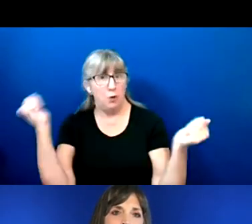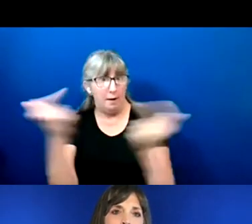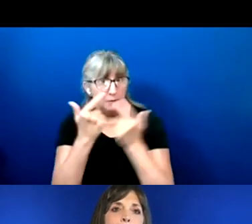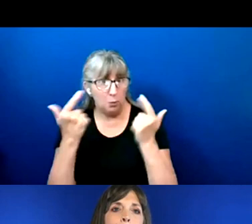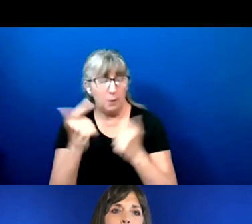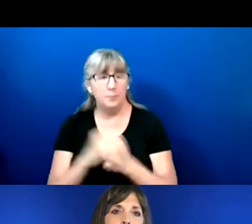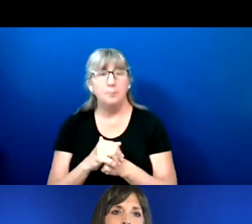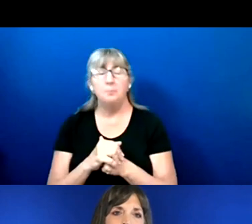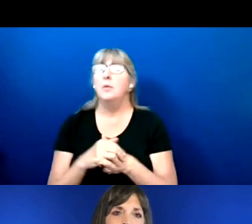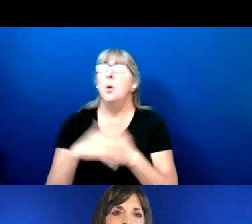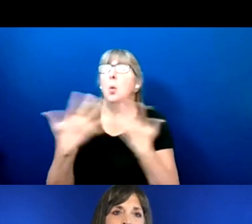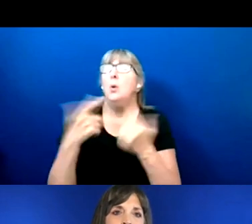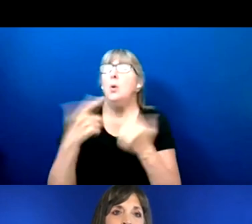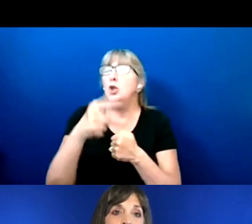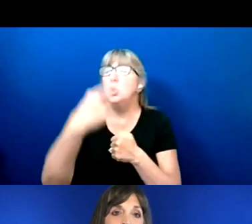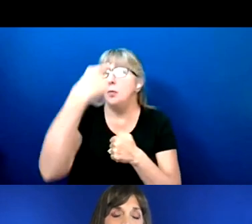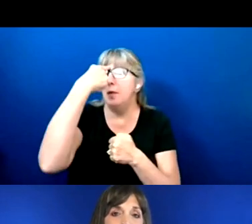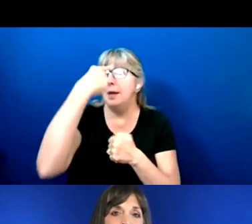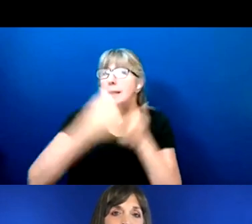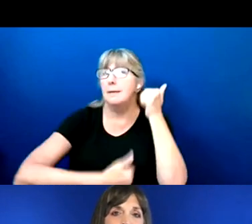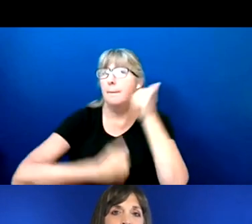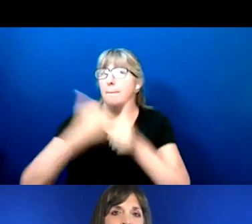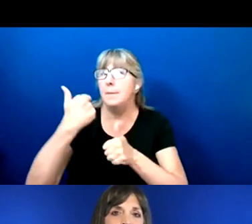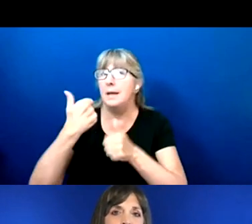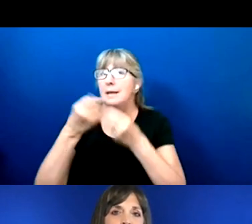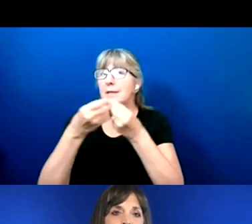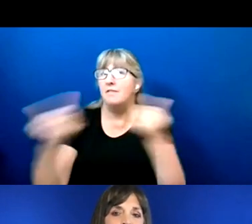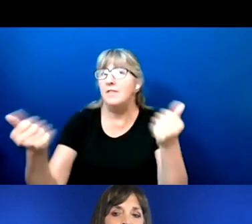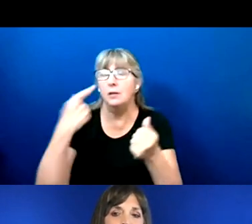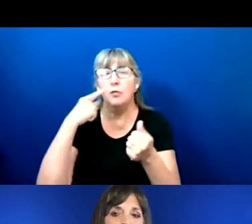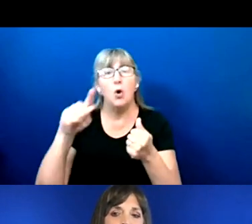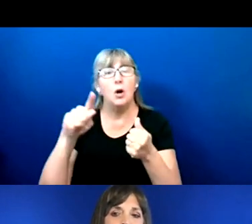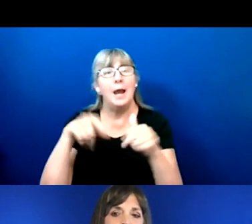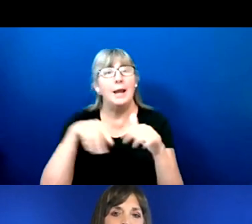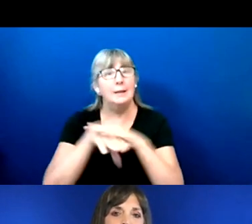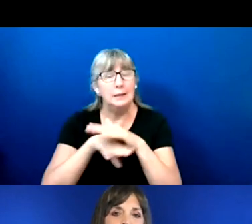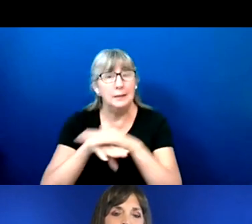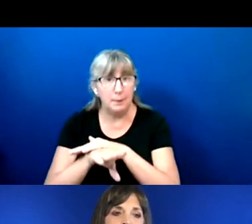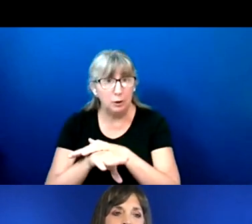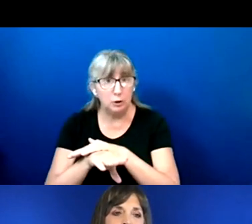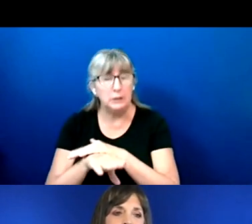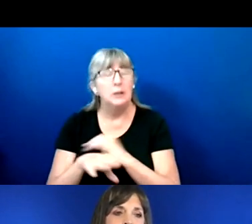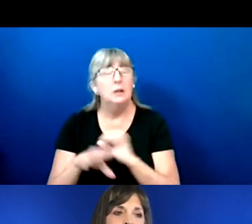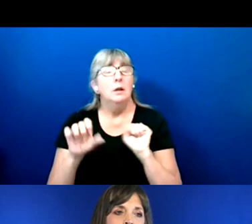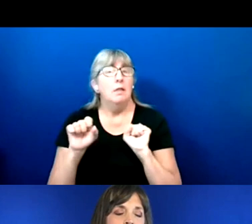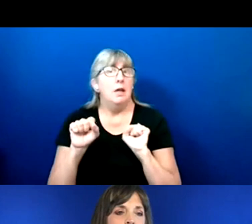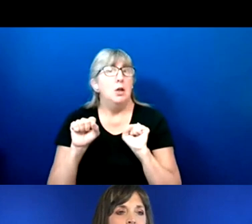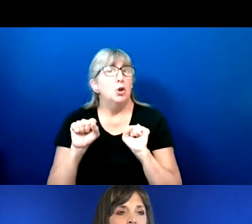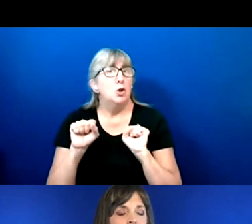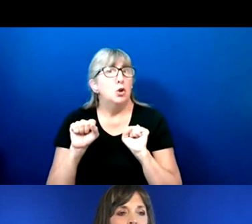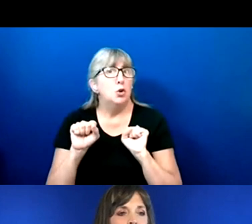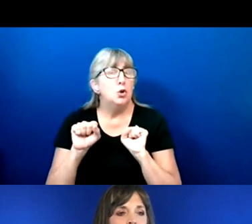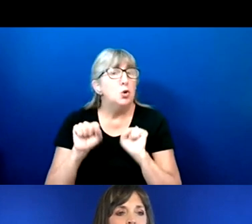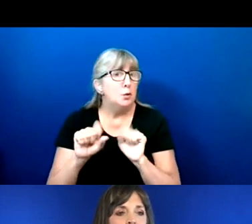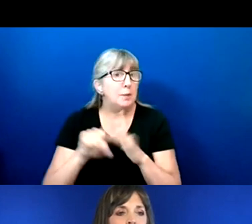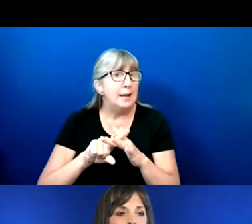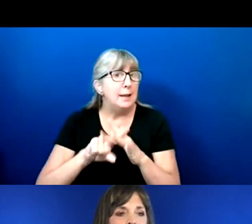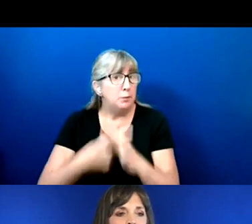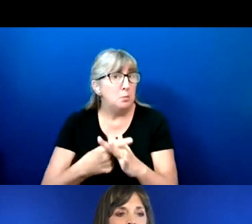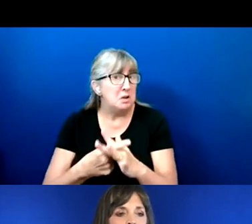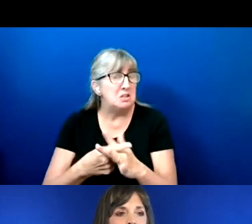What do you think is the biggest fix for accessibility that could be implemented relatively easily?